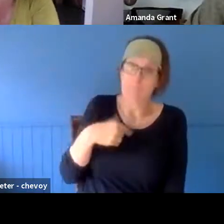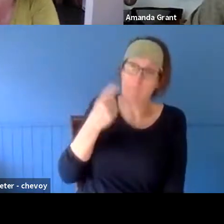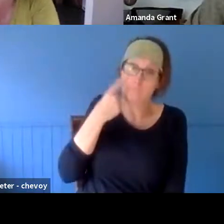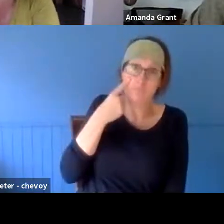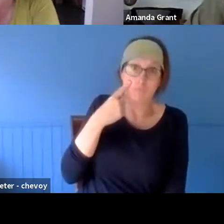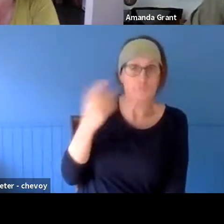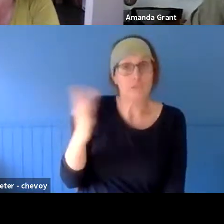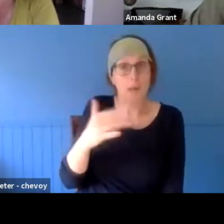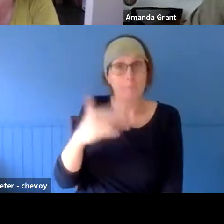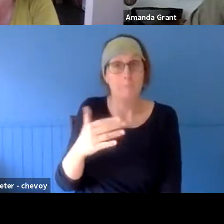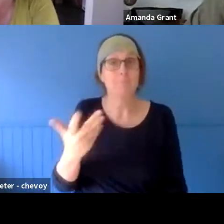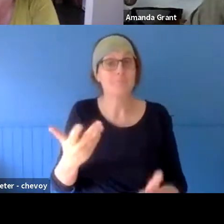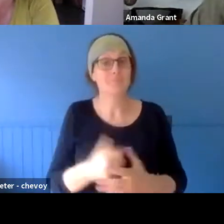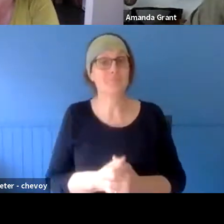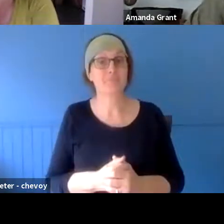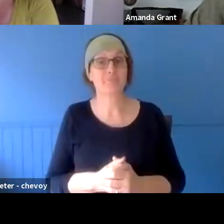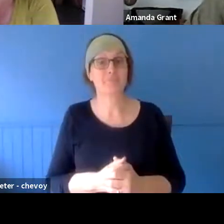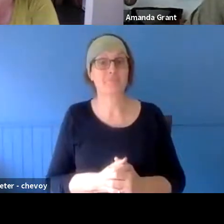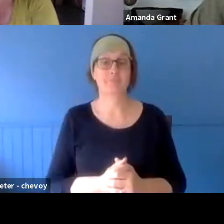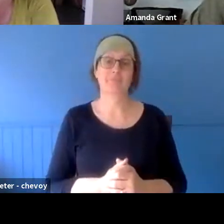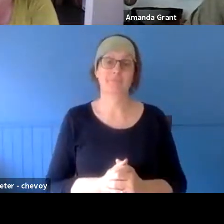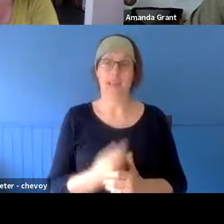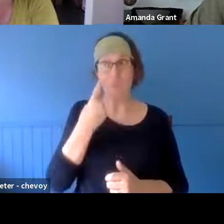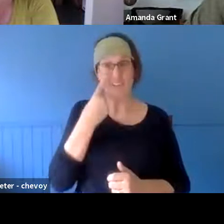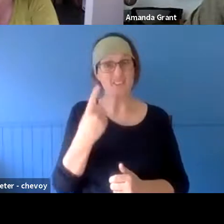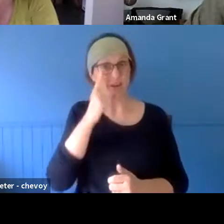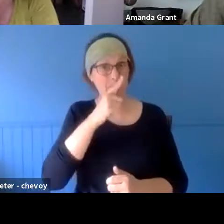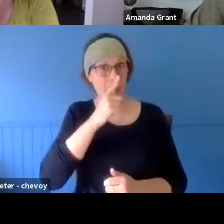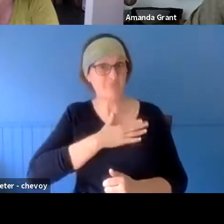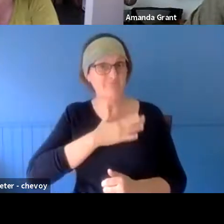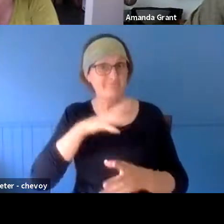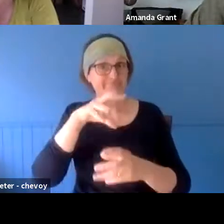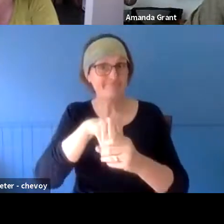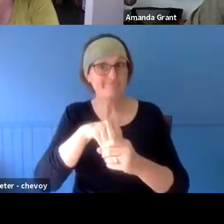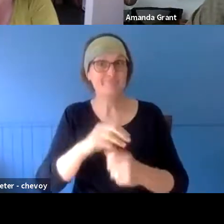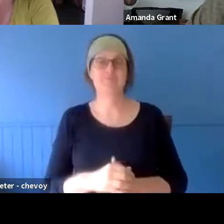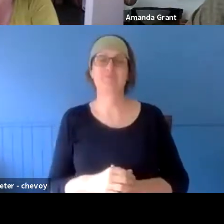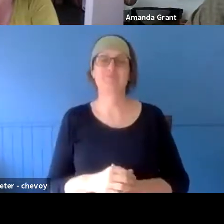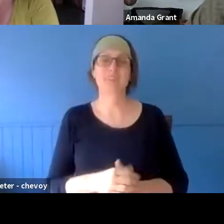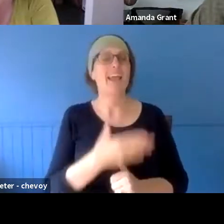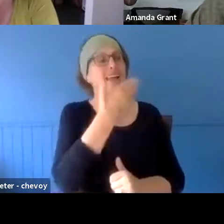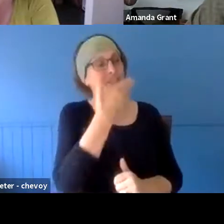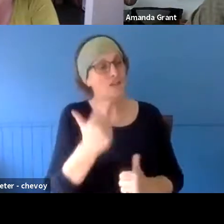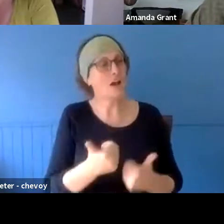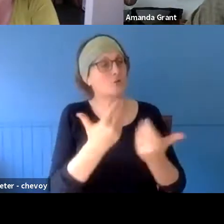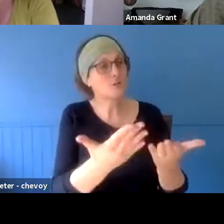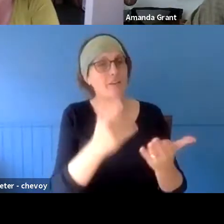in what we ended up doing. >> AMANDA GRANT: Yeah, and I think it's nice to give people an opportunity to either participate or to watch or to